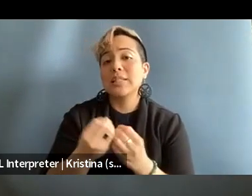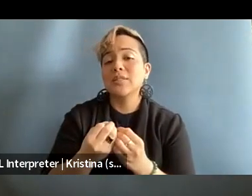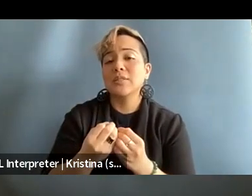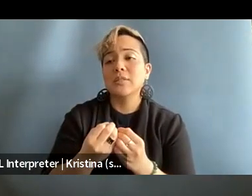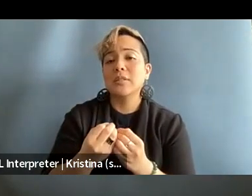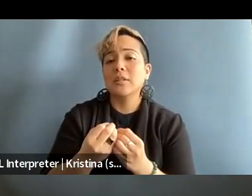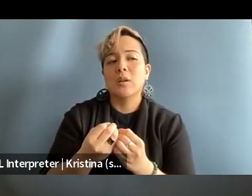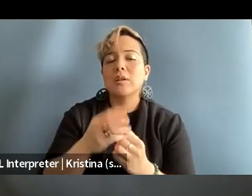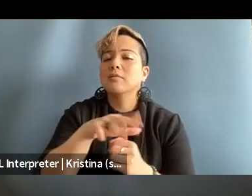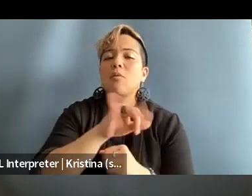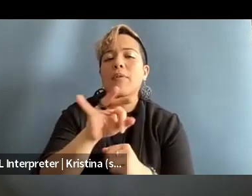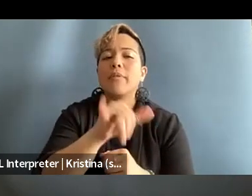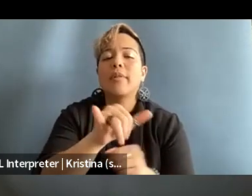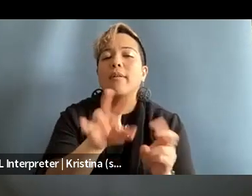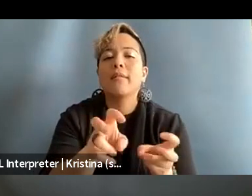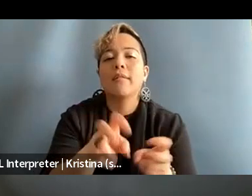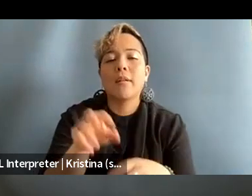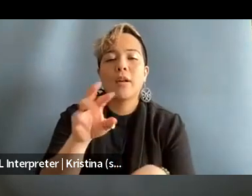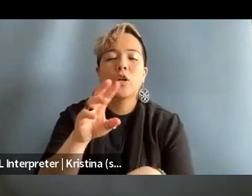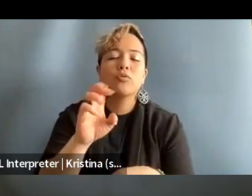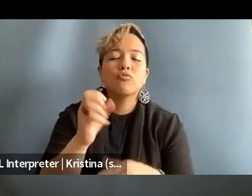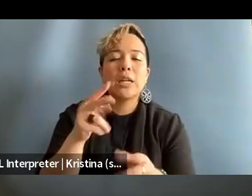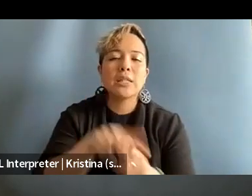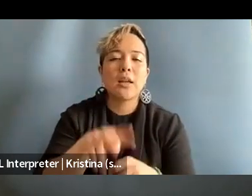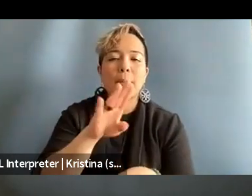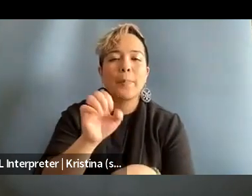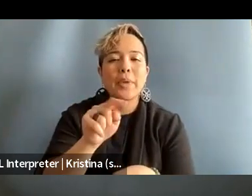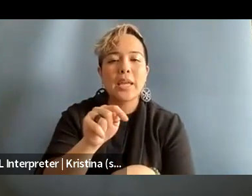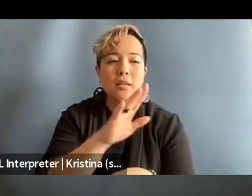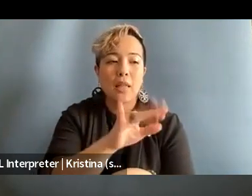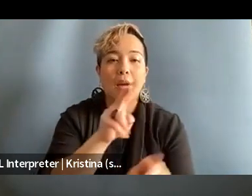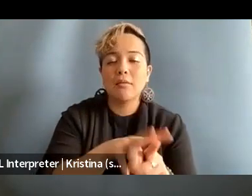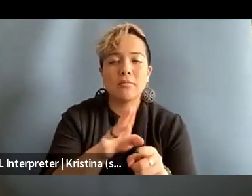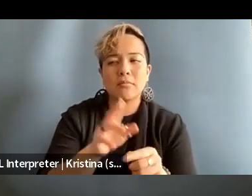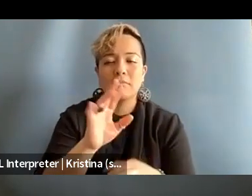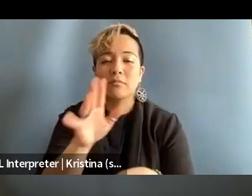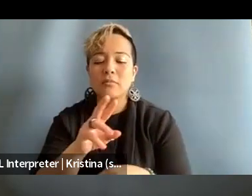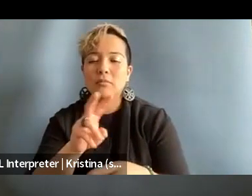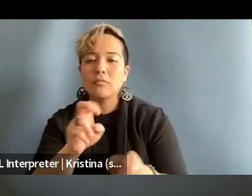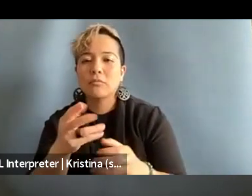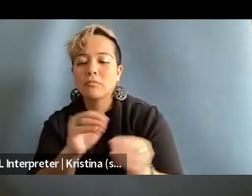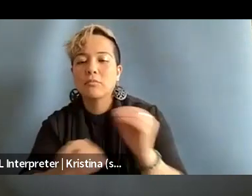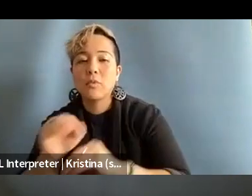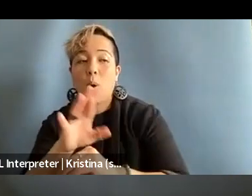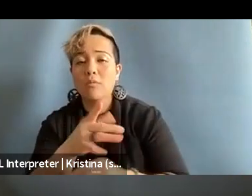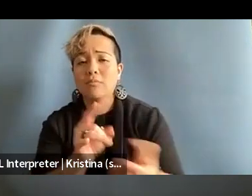them off beats or reassigning them or in some cases, you know, letting them go. And so I think it's just, it's so important